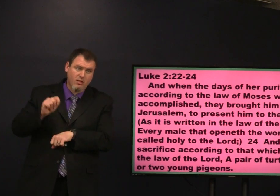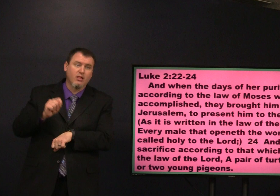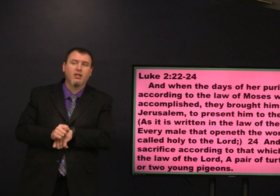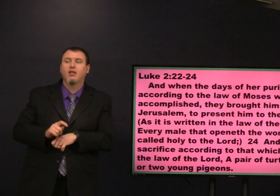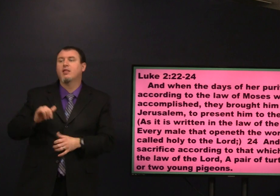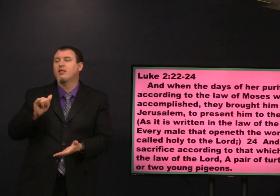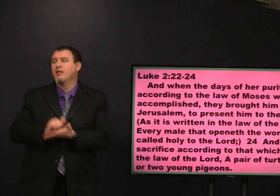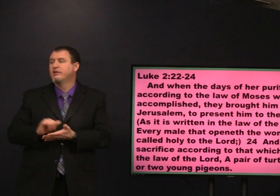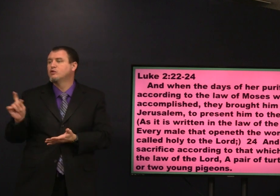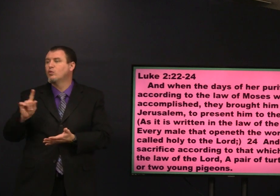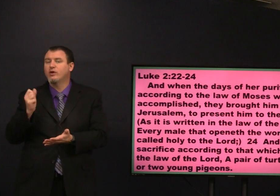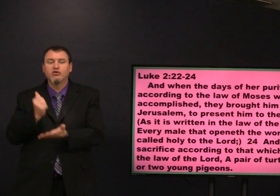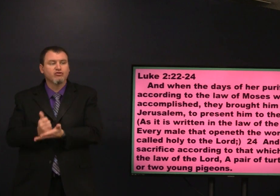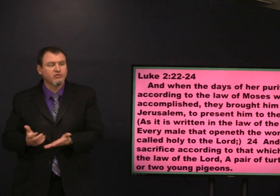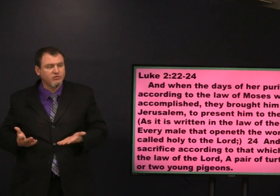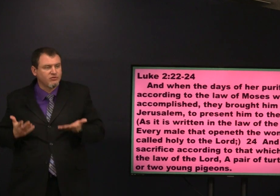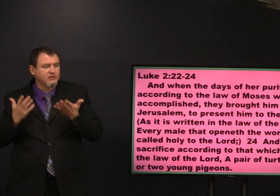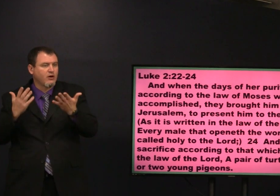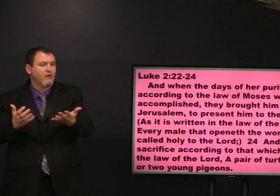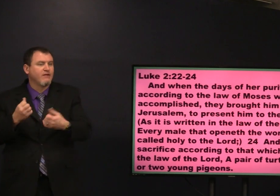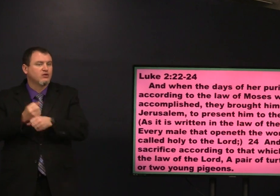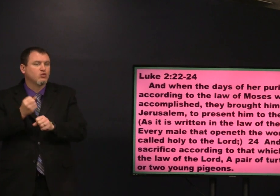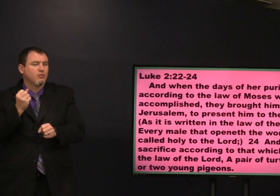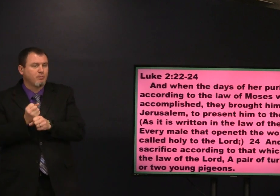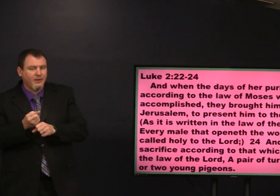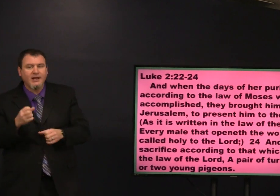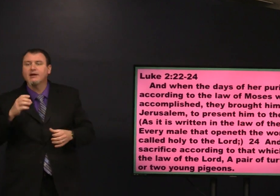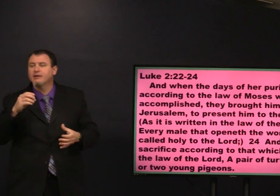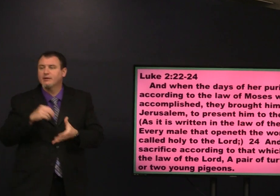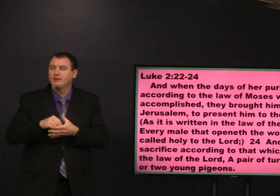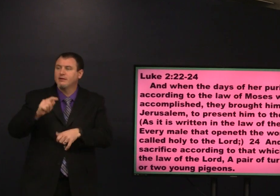the temple was there in Jerusalem and that's where the sacrifices were made